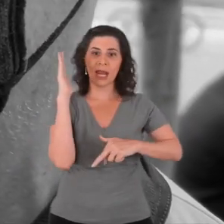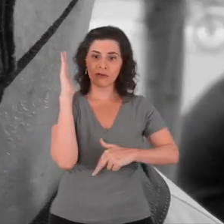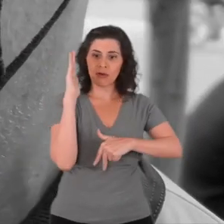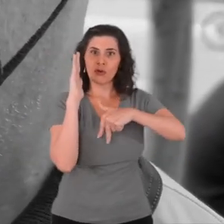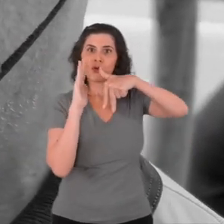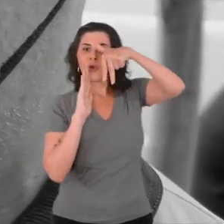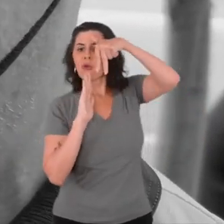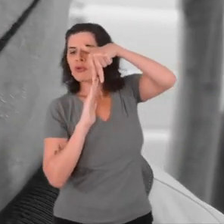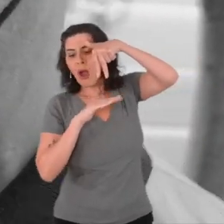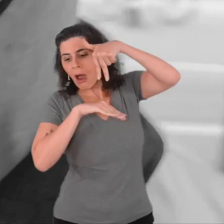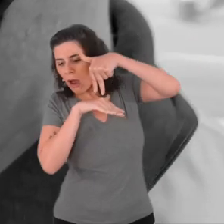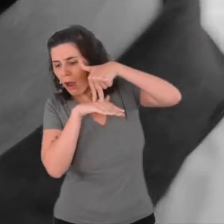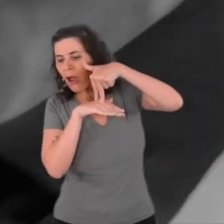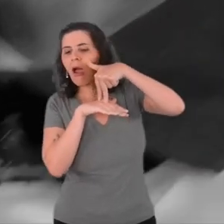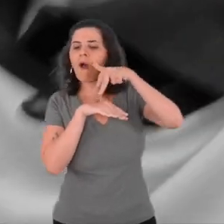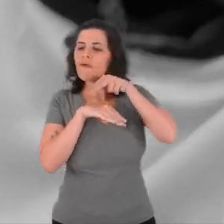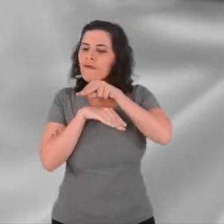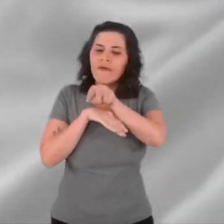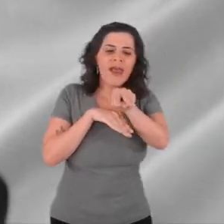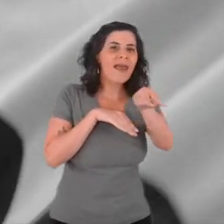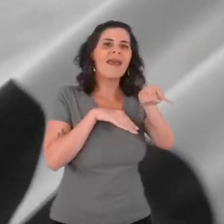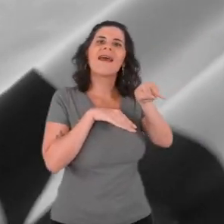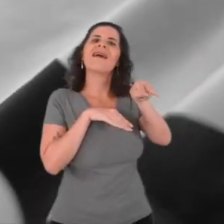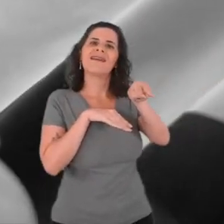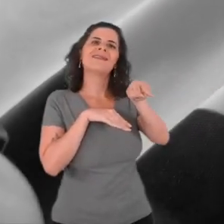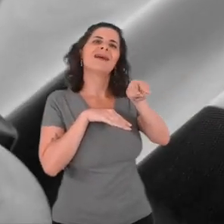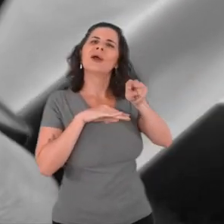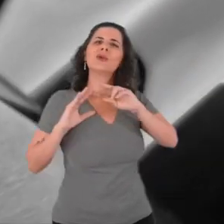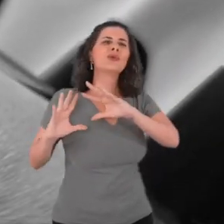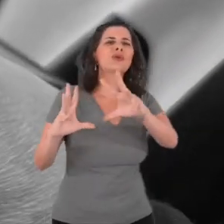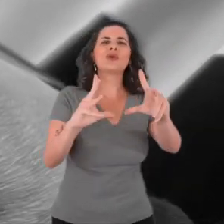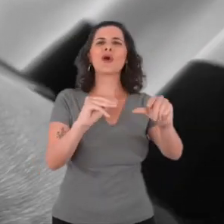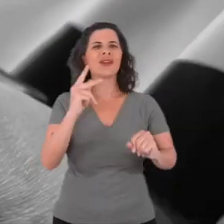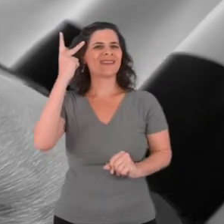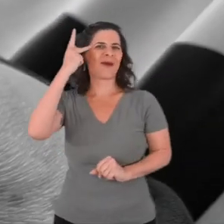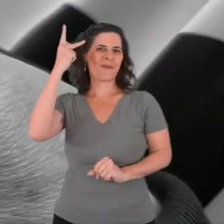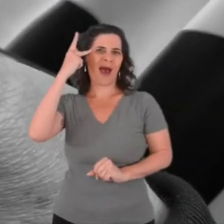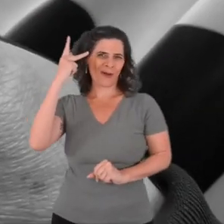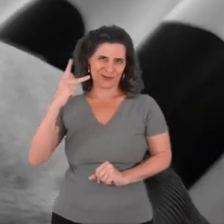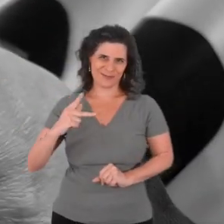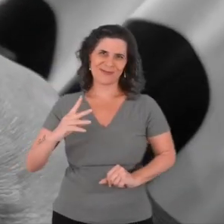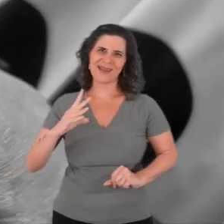from where you can see practically all of São Paulo, wonderful!